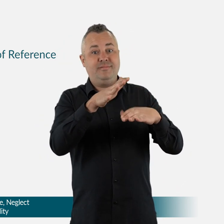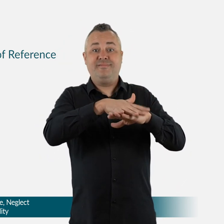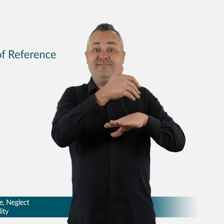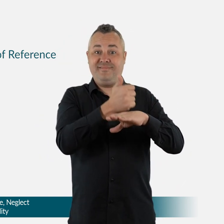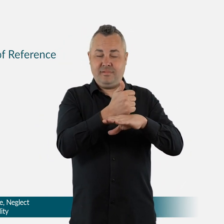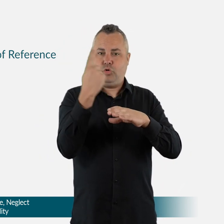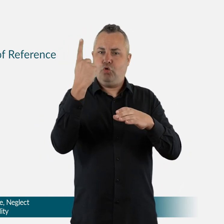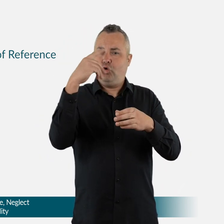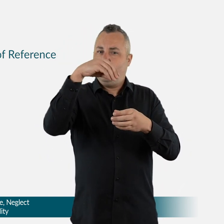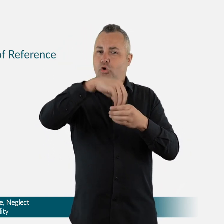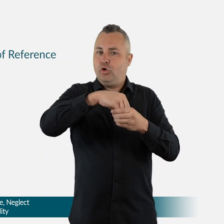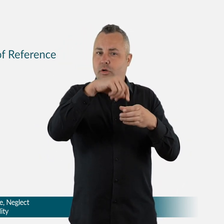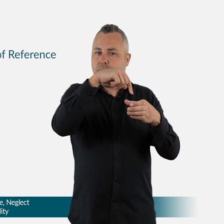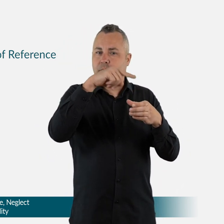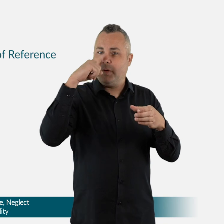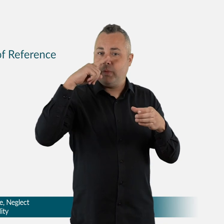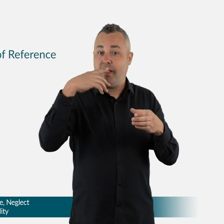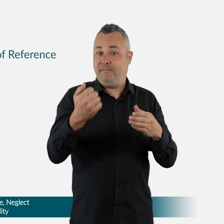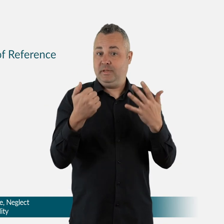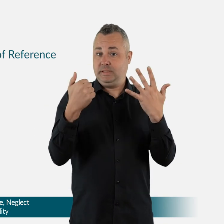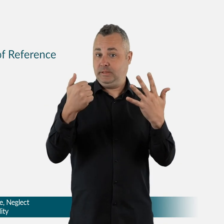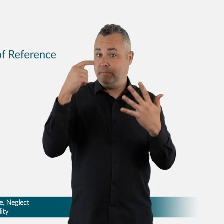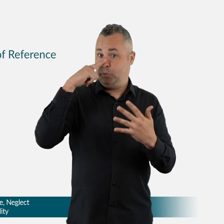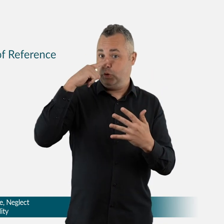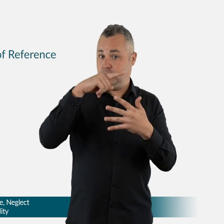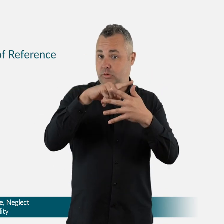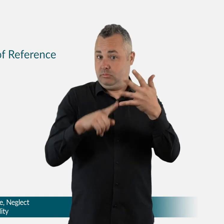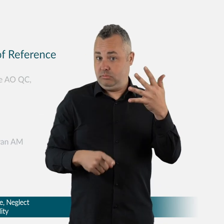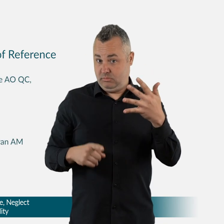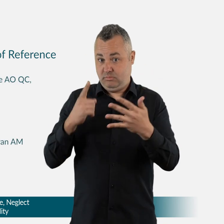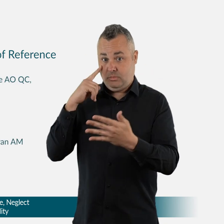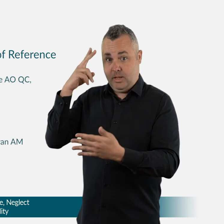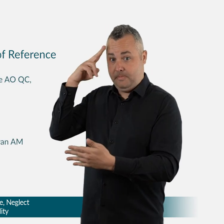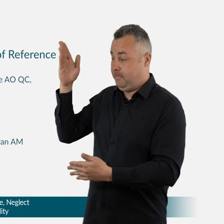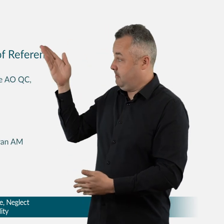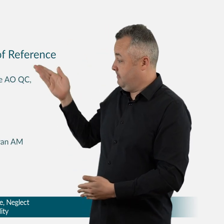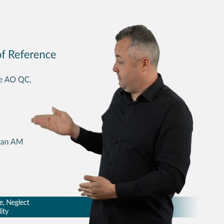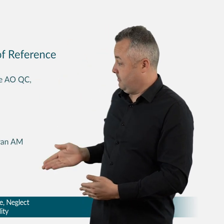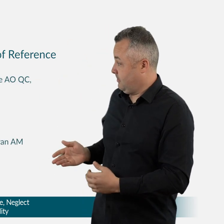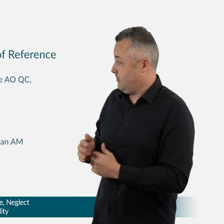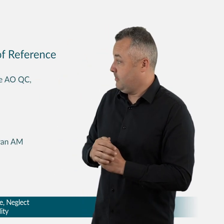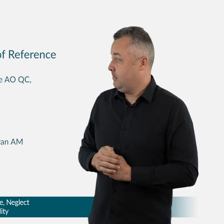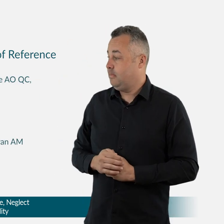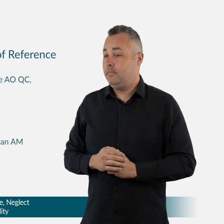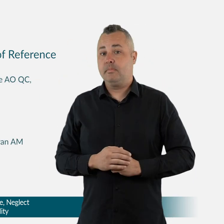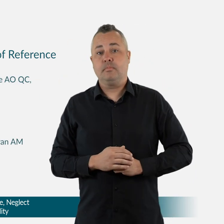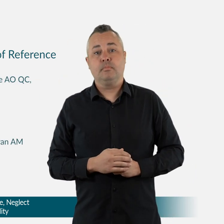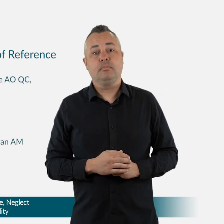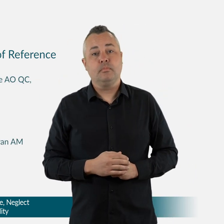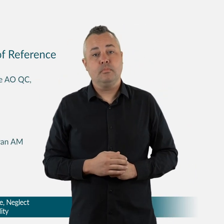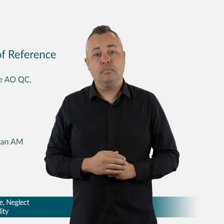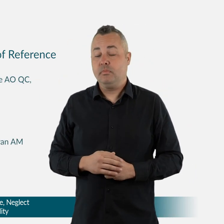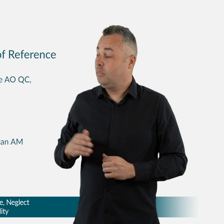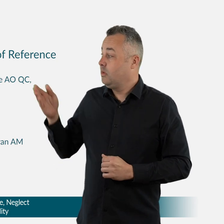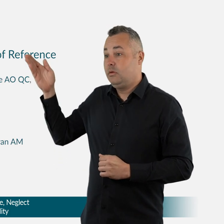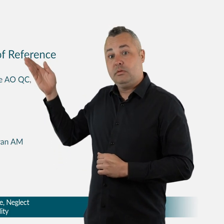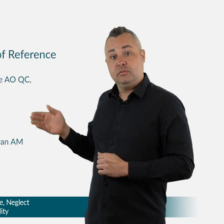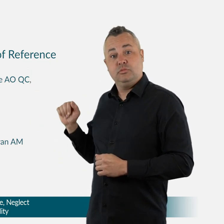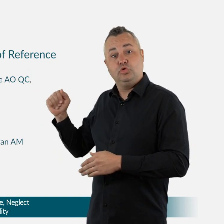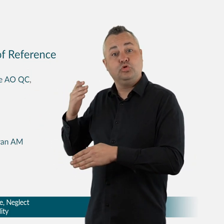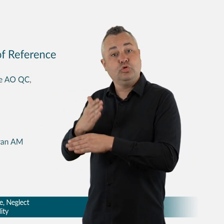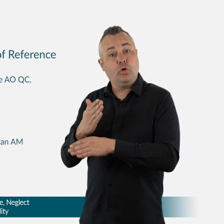establishment of the Royal Commission into